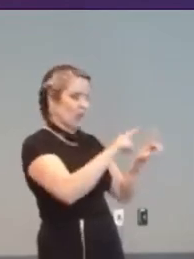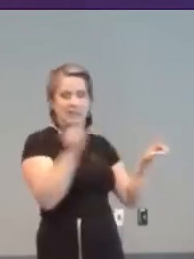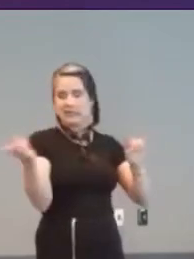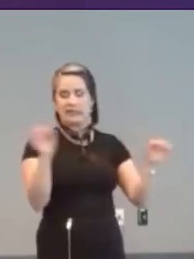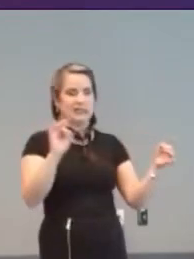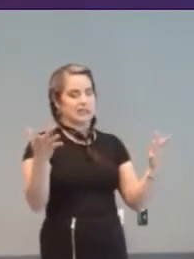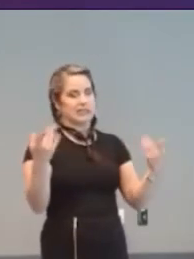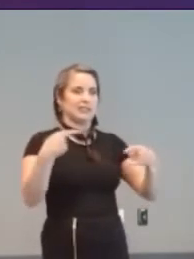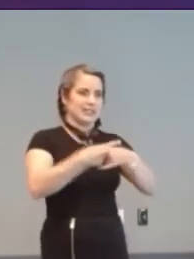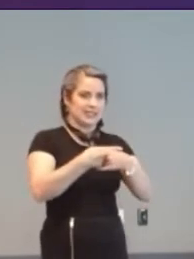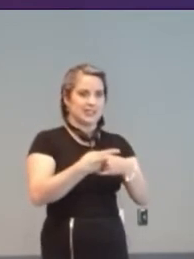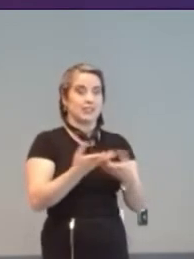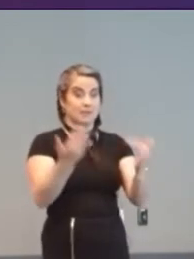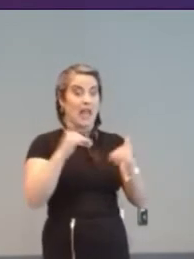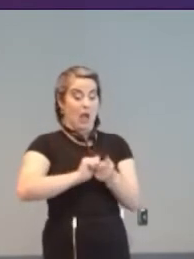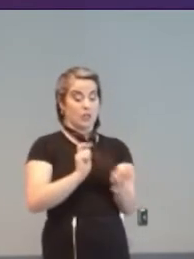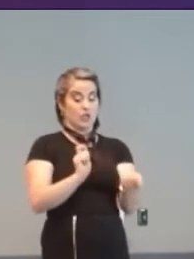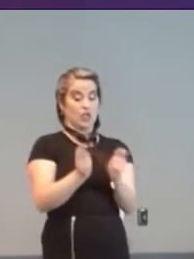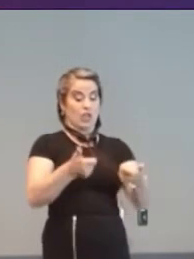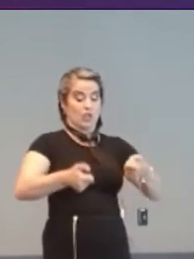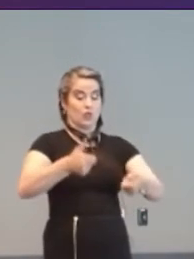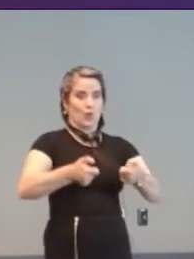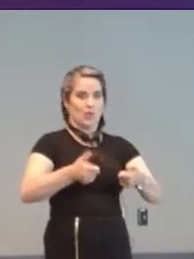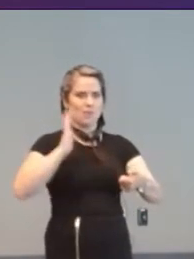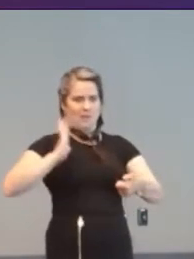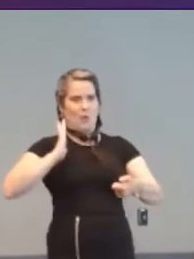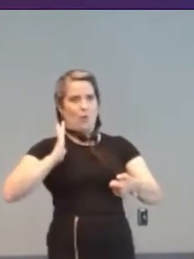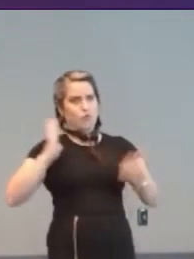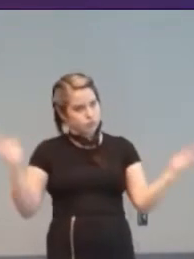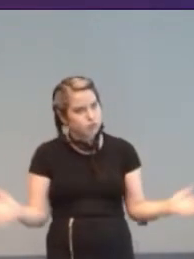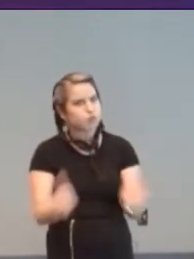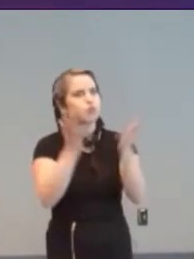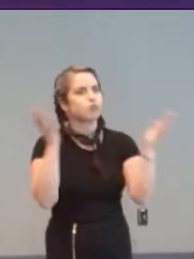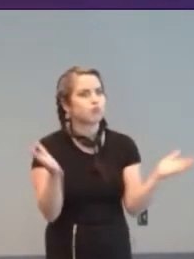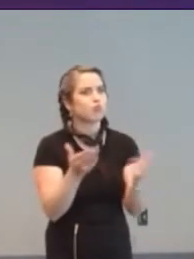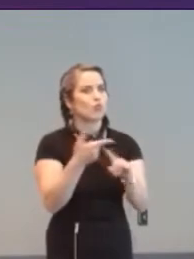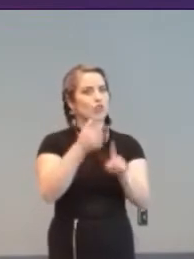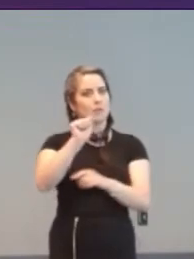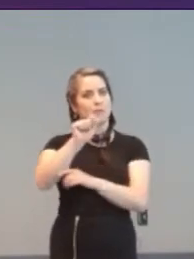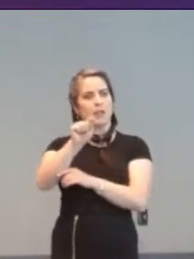Modification of controllers used to be encouraged by Atari. Their use of